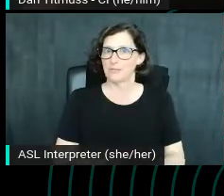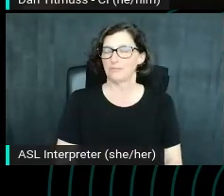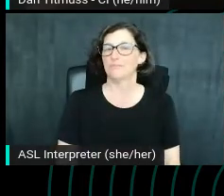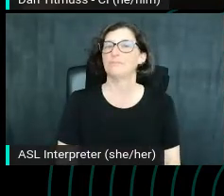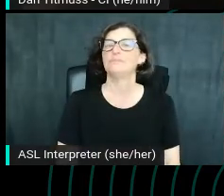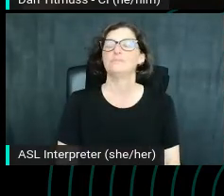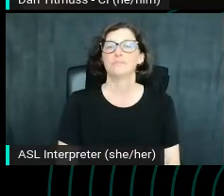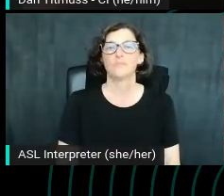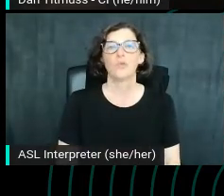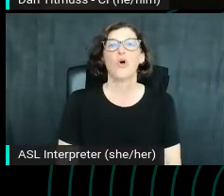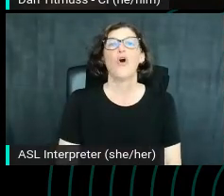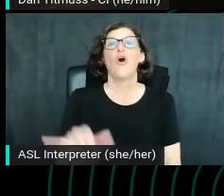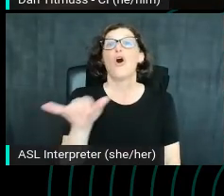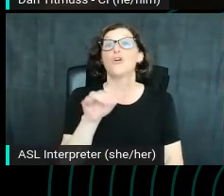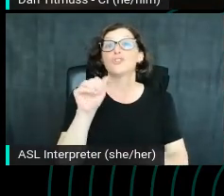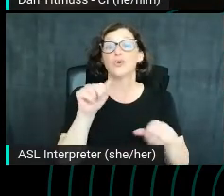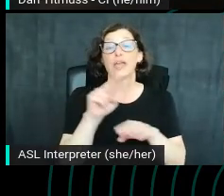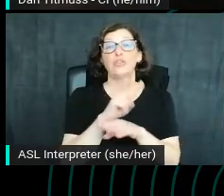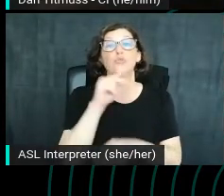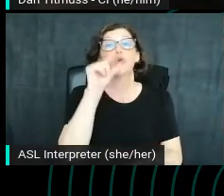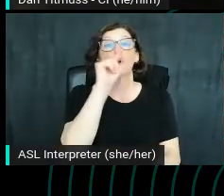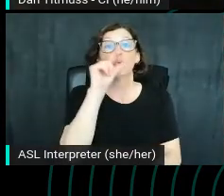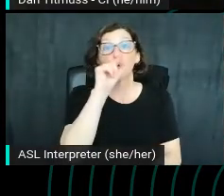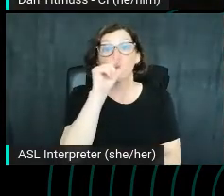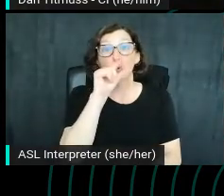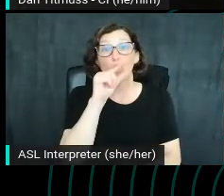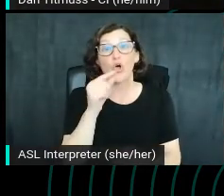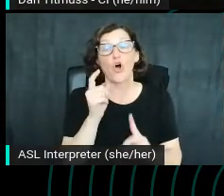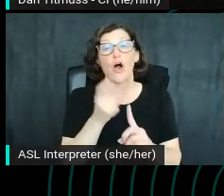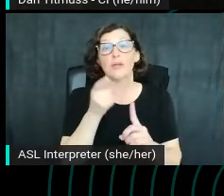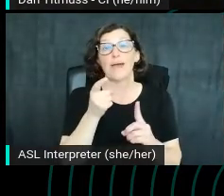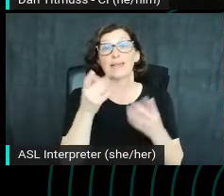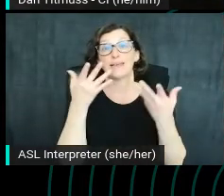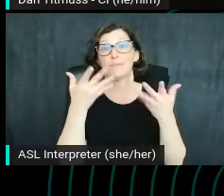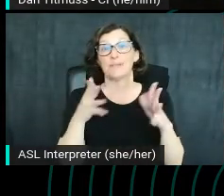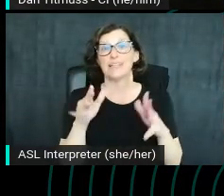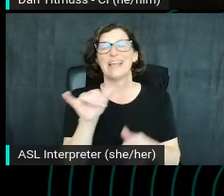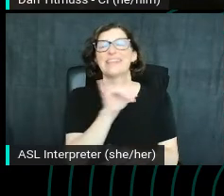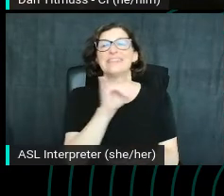We can also use the Google autocomplete. The same logic applies here.